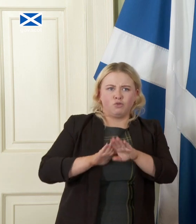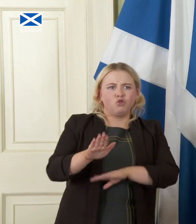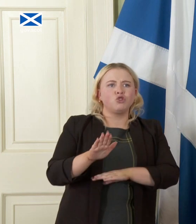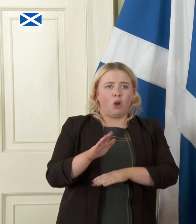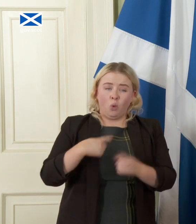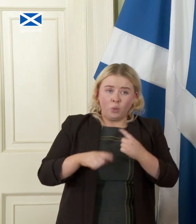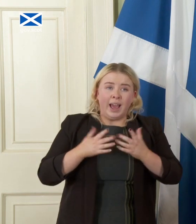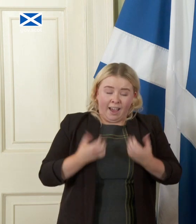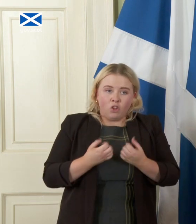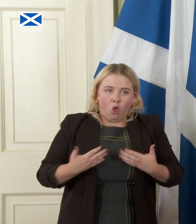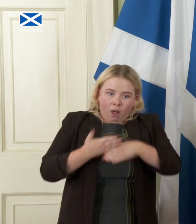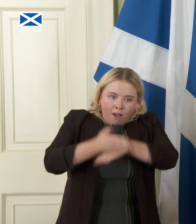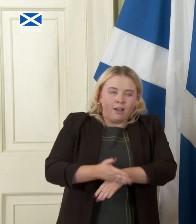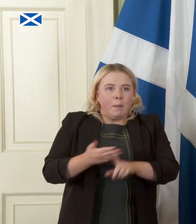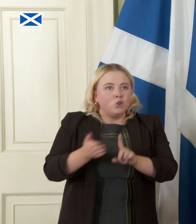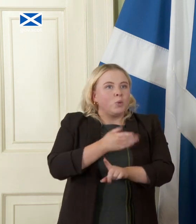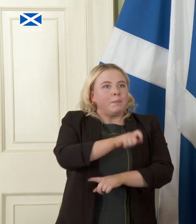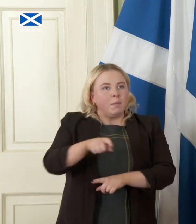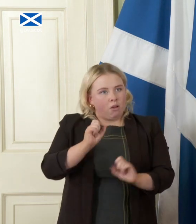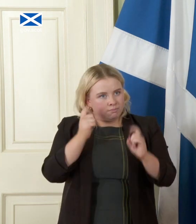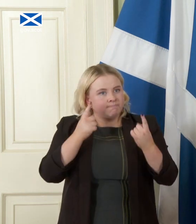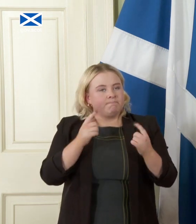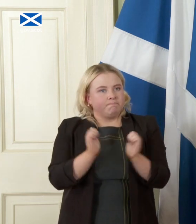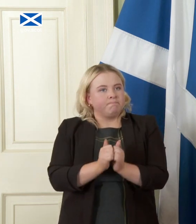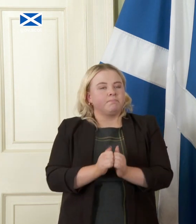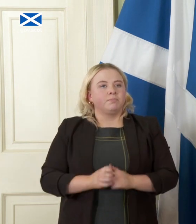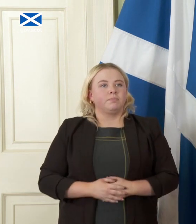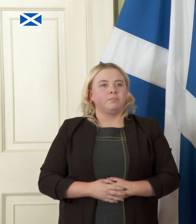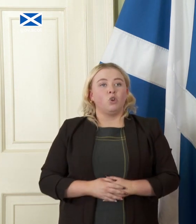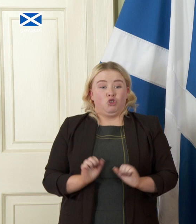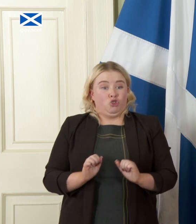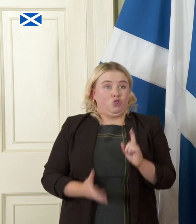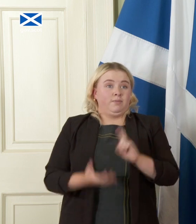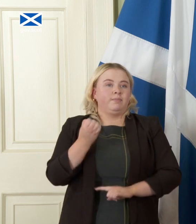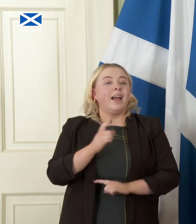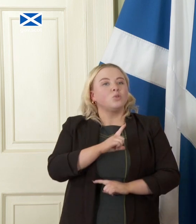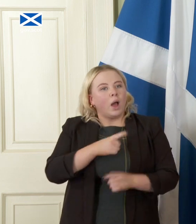task but I accept we're not there yet that's why we are furnishing people and will continue to